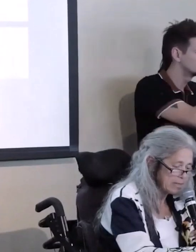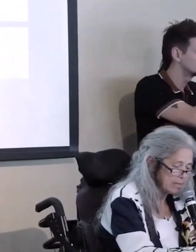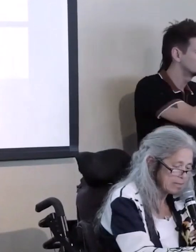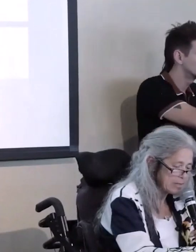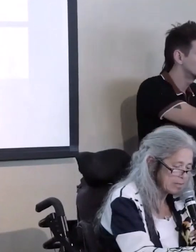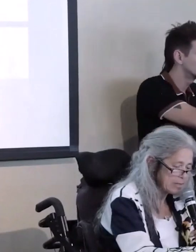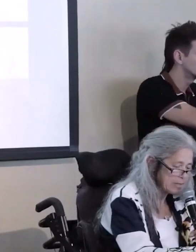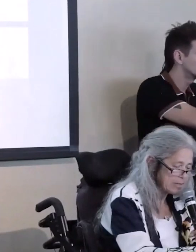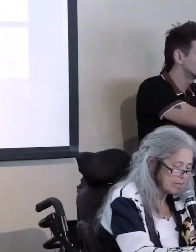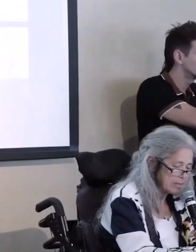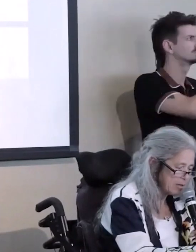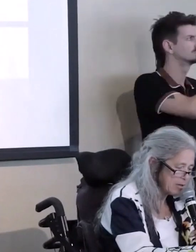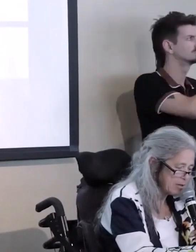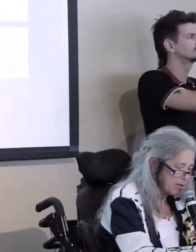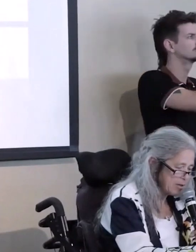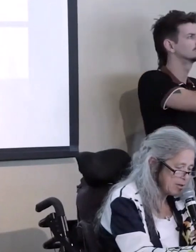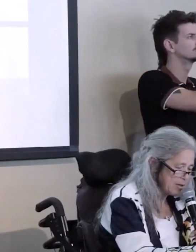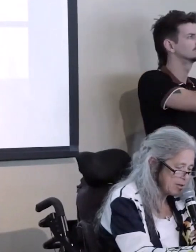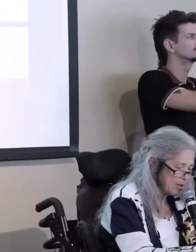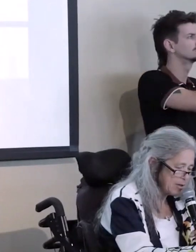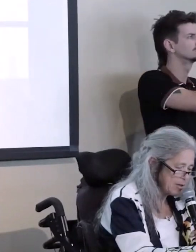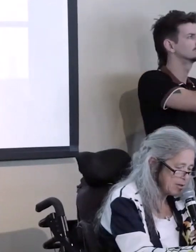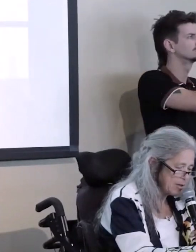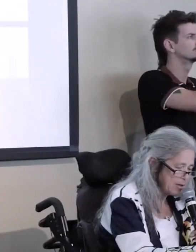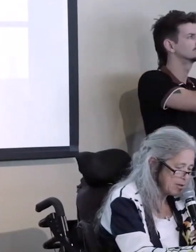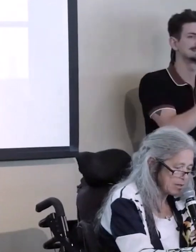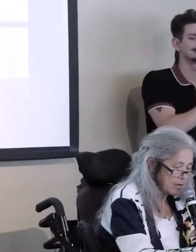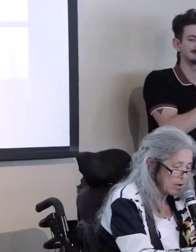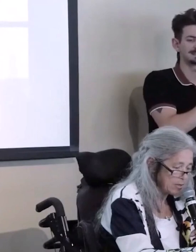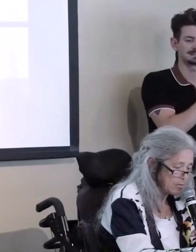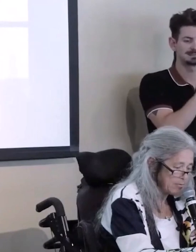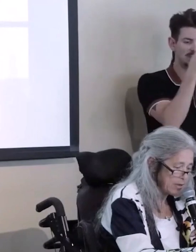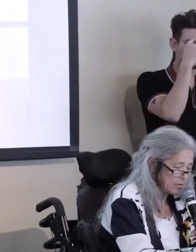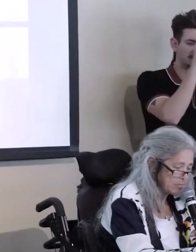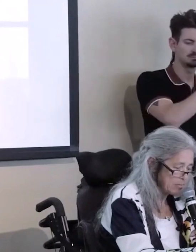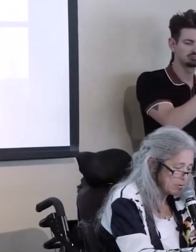and governments and Paul is a quadriplegic and also our founding member,